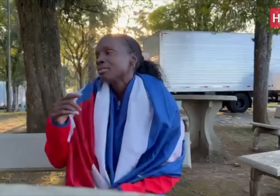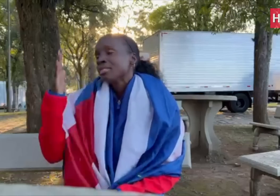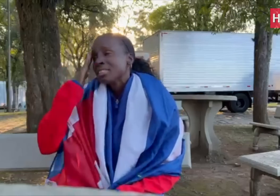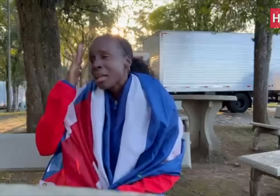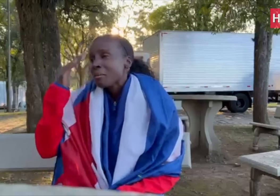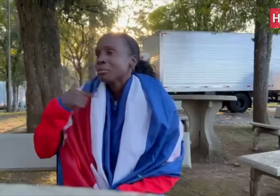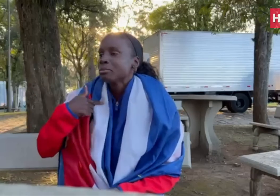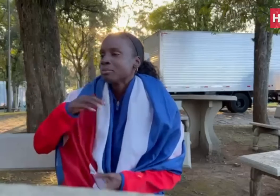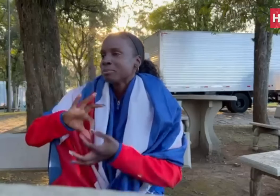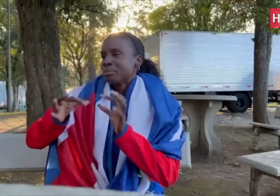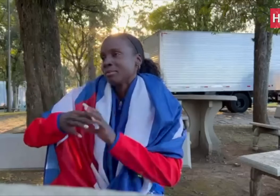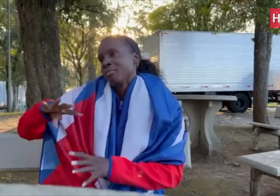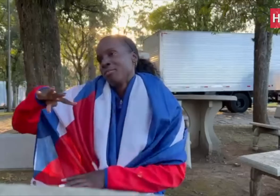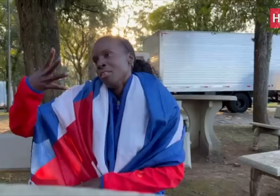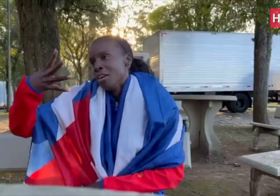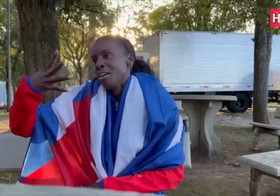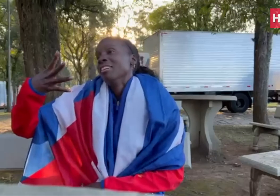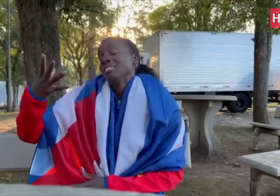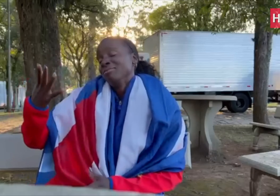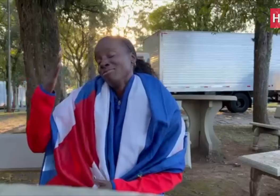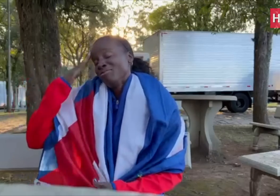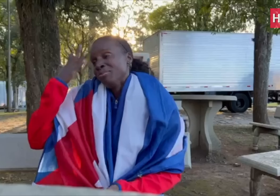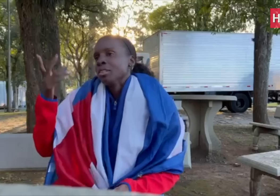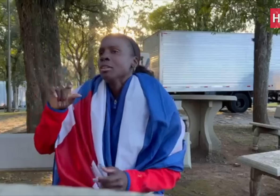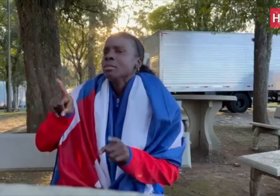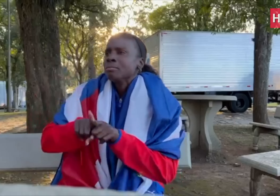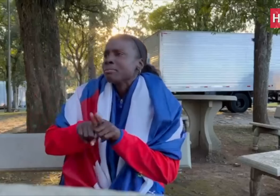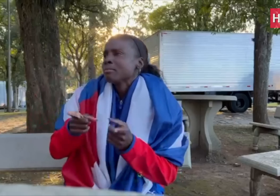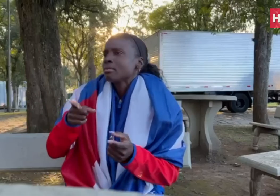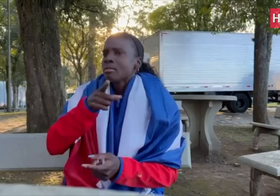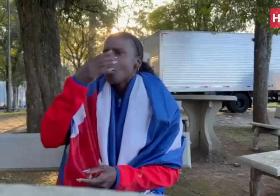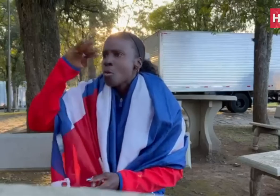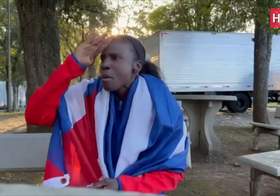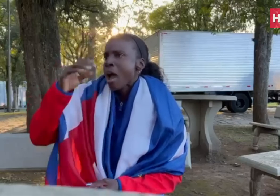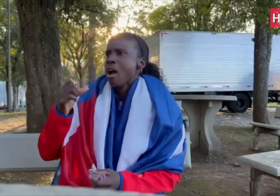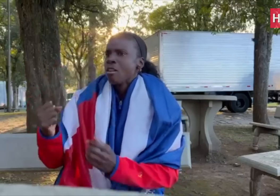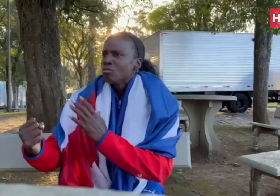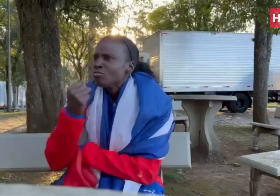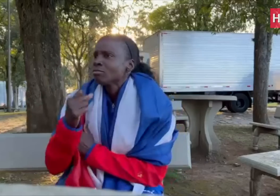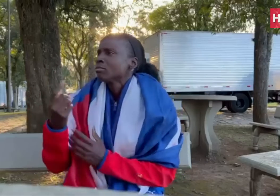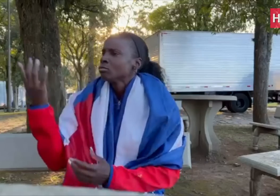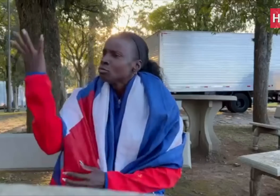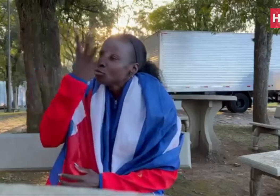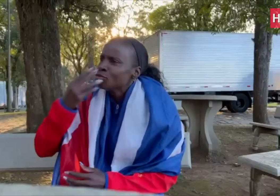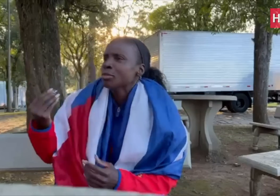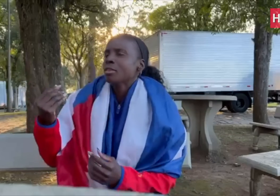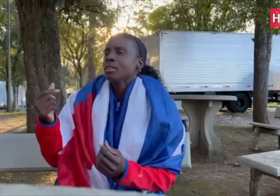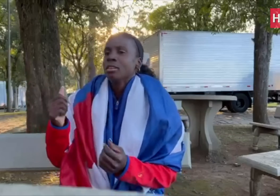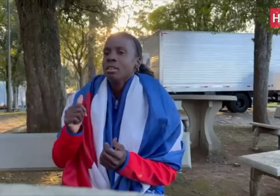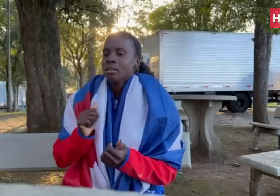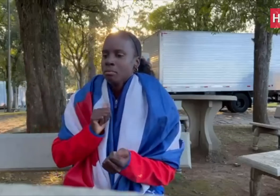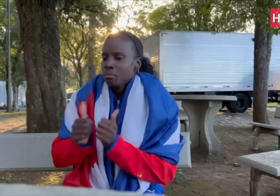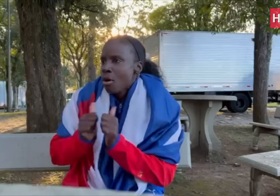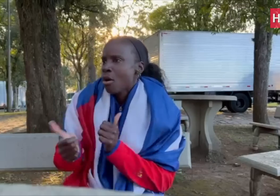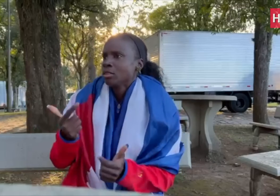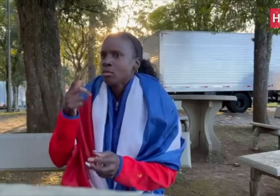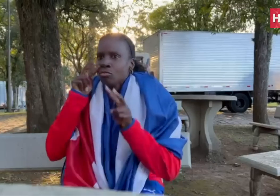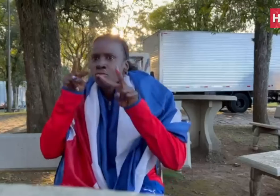They know I’m Deaflympican for the fourth time. I've gotten a lot of recognition for